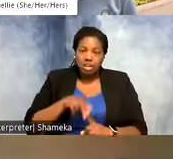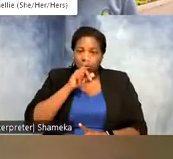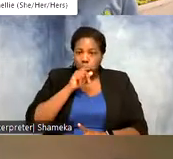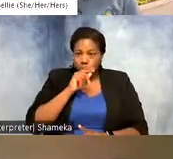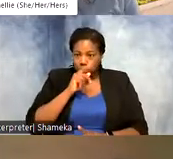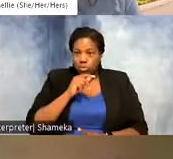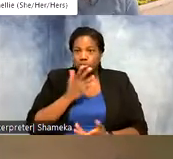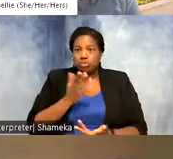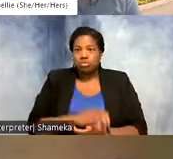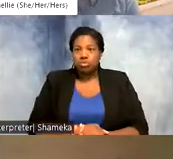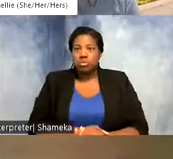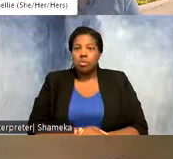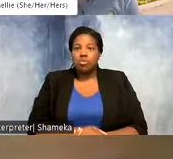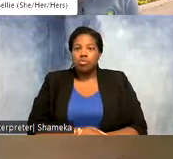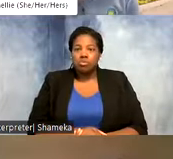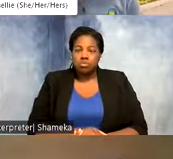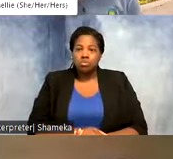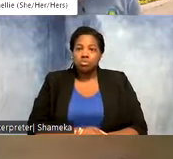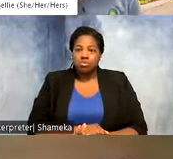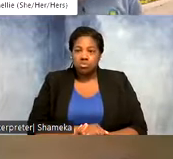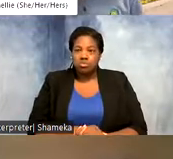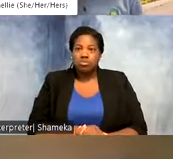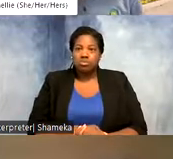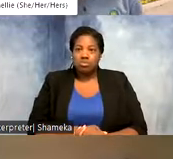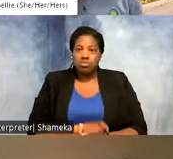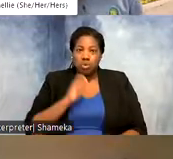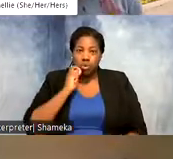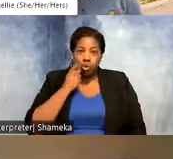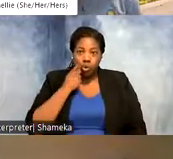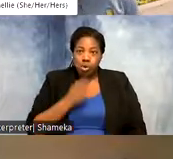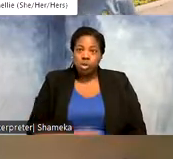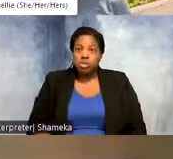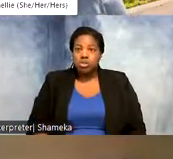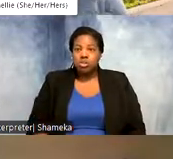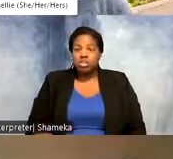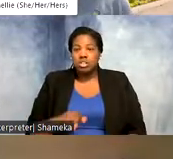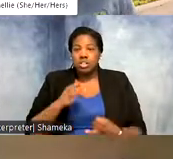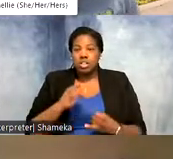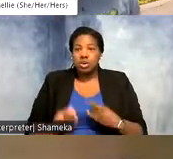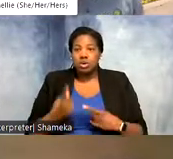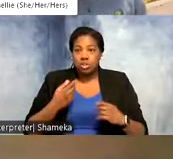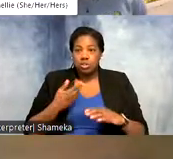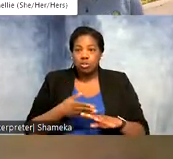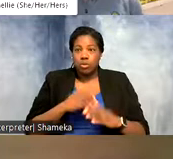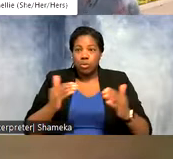Shellie: That is just so so cool, Allie. My last question before we move on to the Q&A, because we